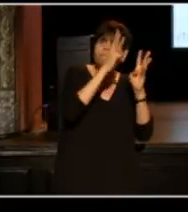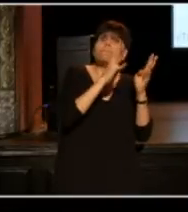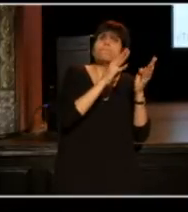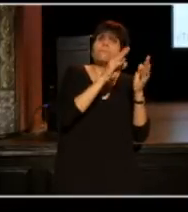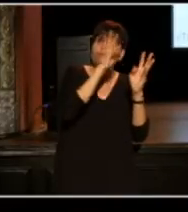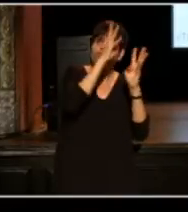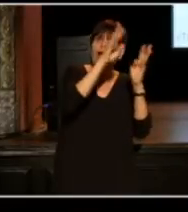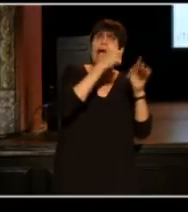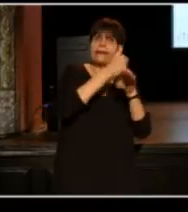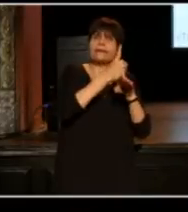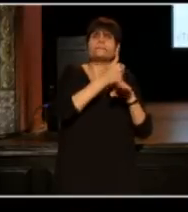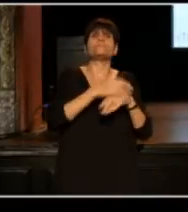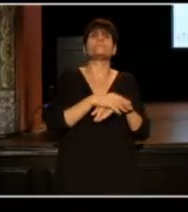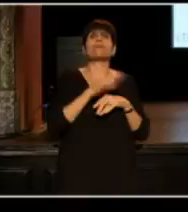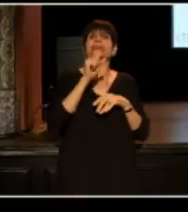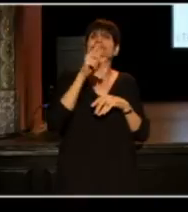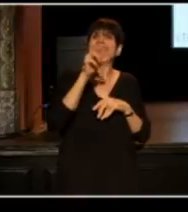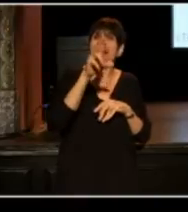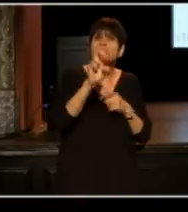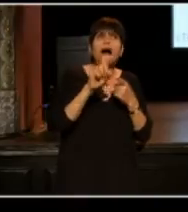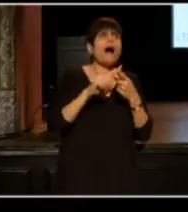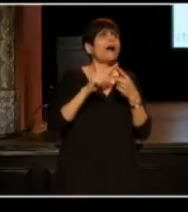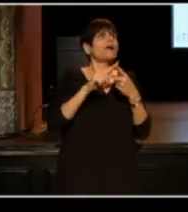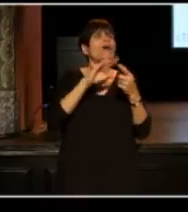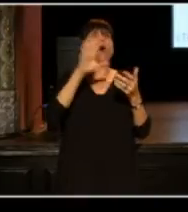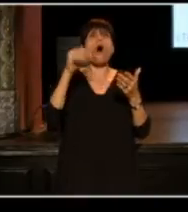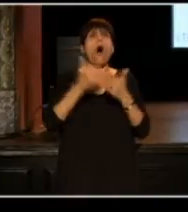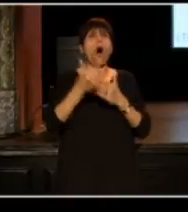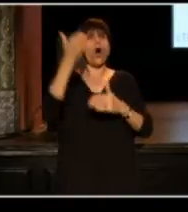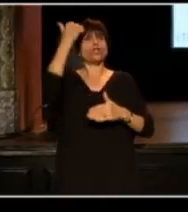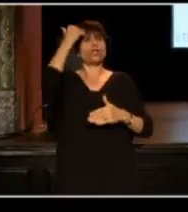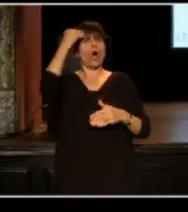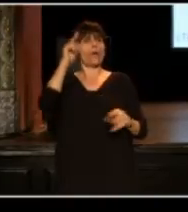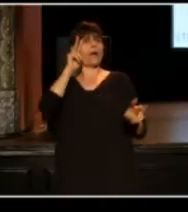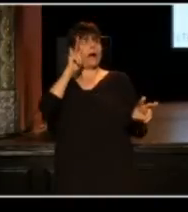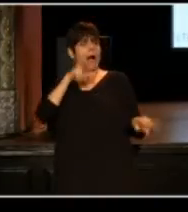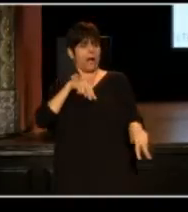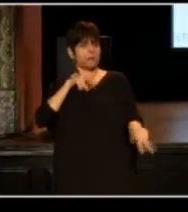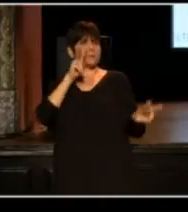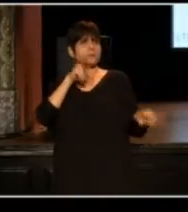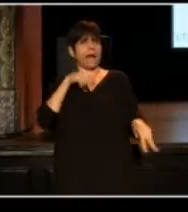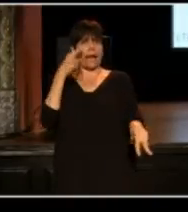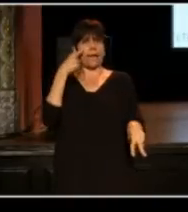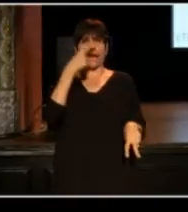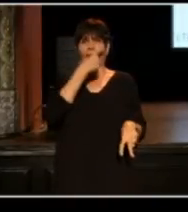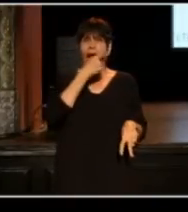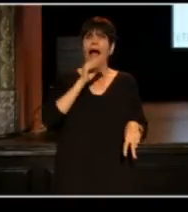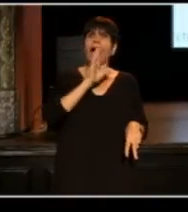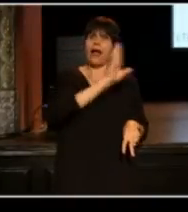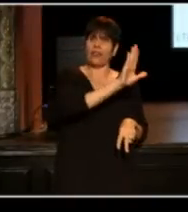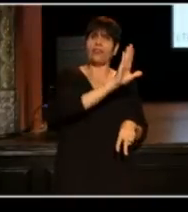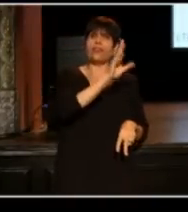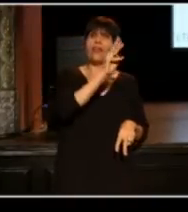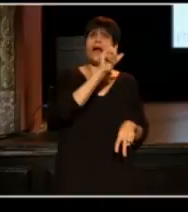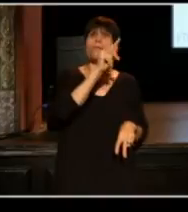as an all seeing, all knowing condescending eye, who's motto is Latin for "you are dumb."